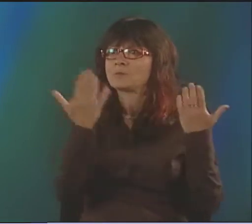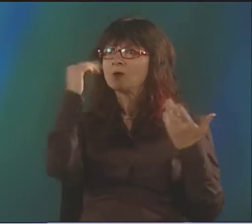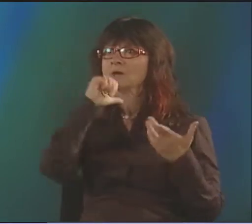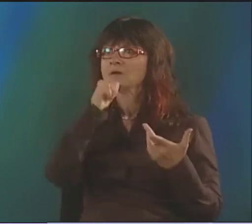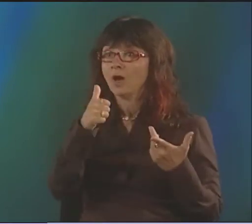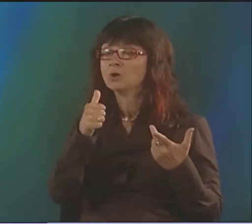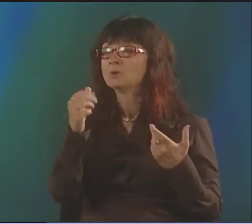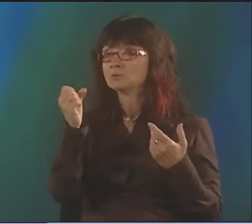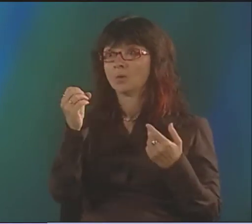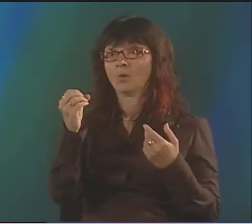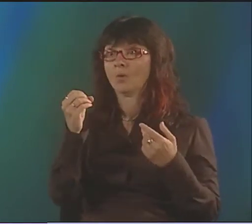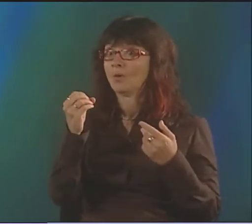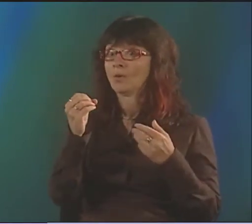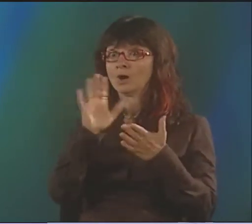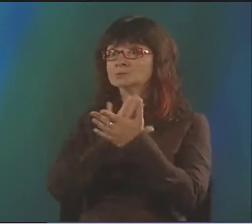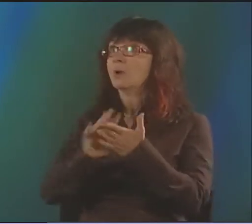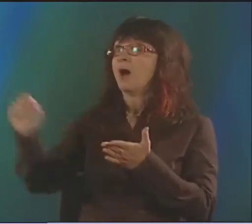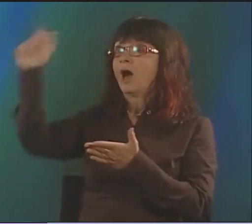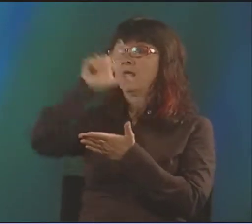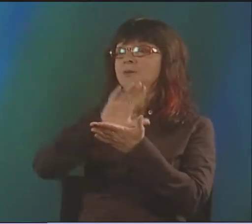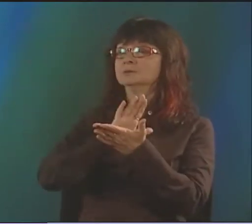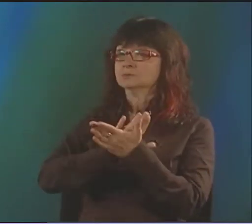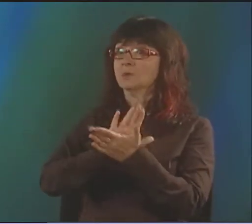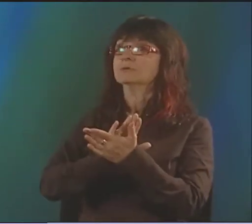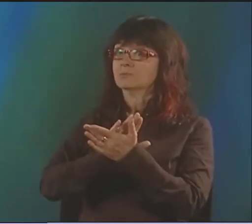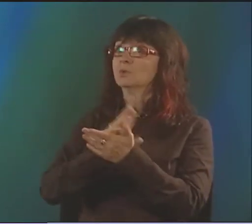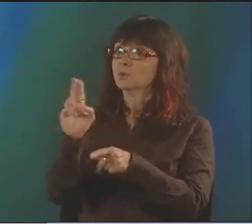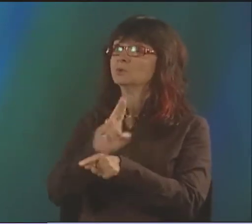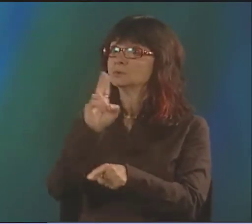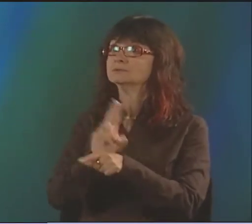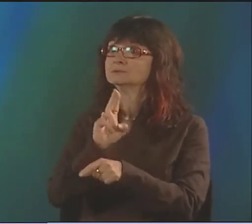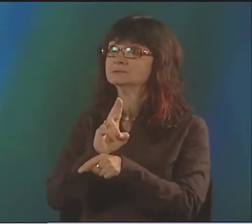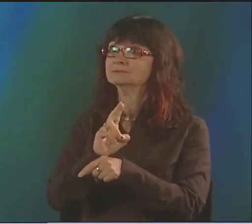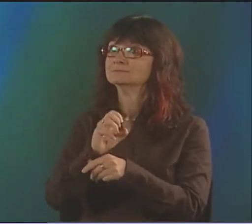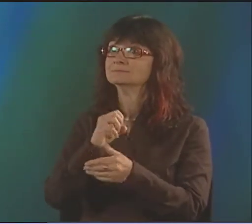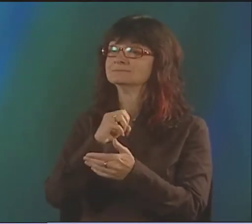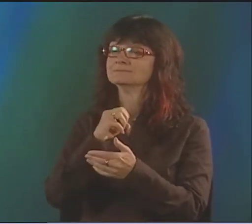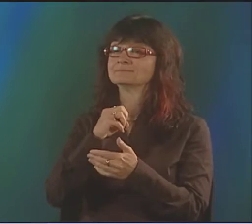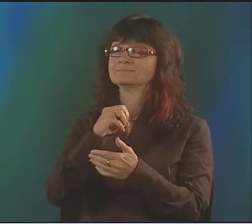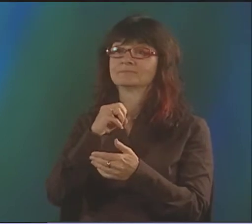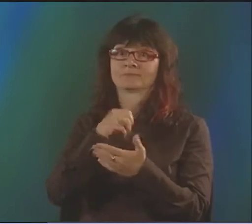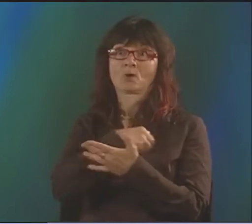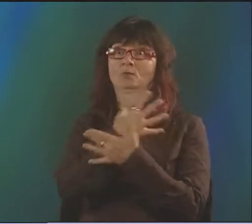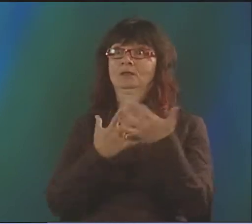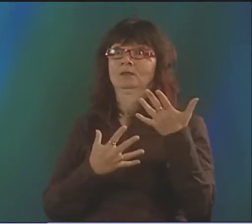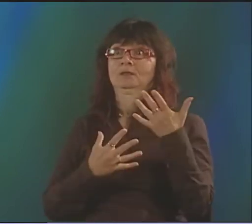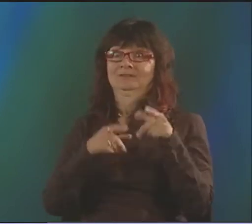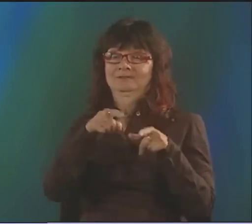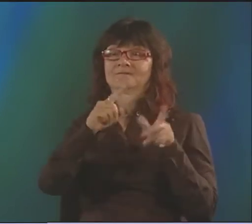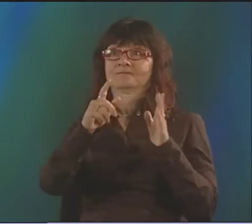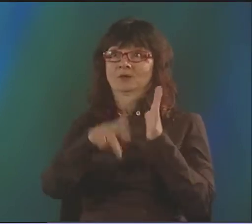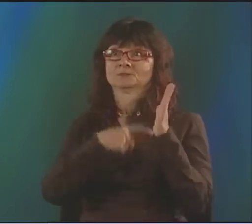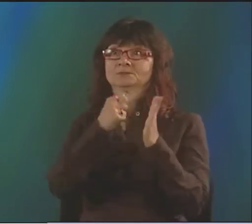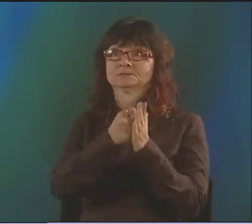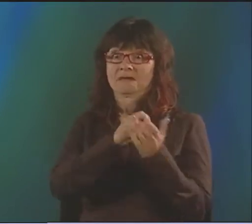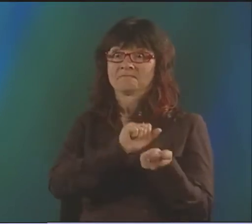READ WRITTEN SWEDISH POETRY AND THE SAME WAY WE DO THAT WITH ENGLISH HERE. SO ALL THE SCHOOLS FOR THE DEAF IN SWEDEN